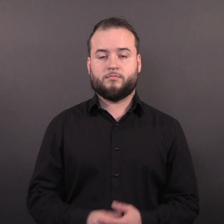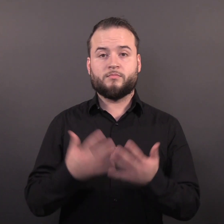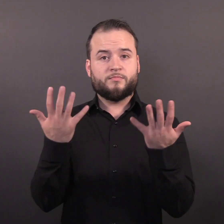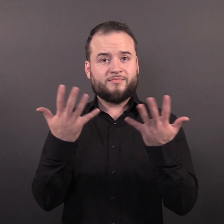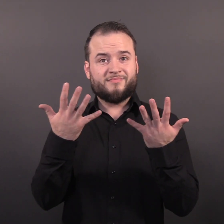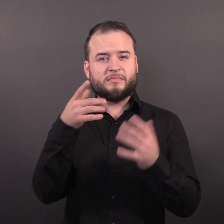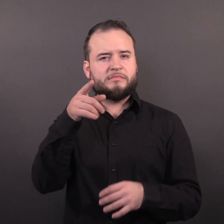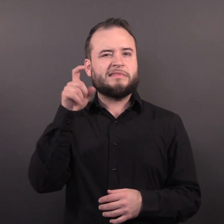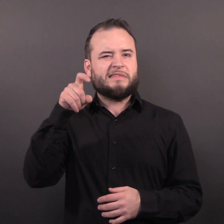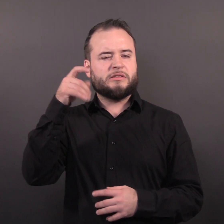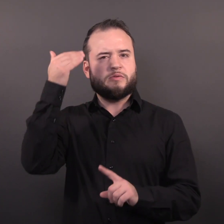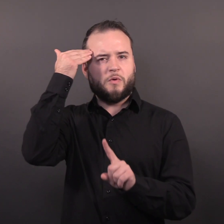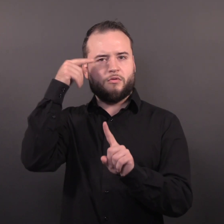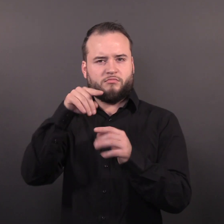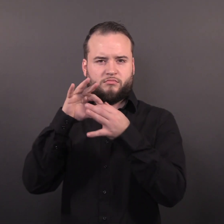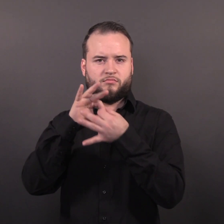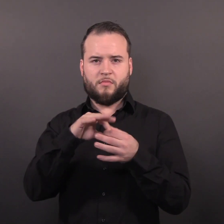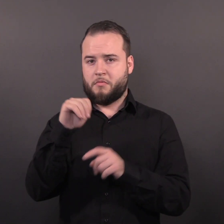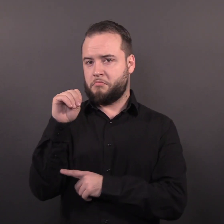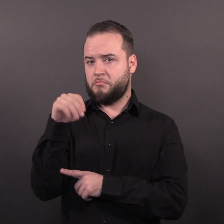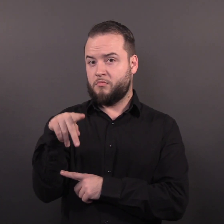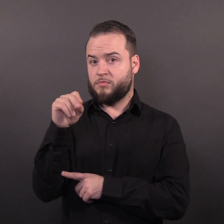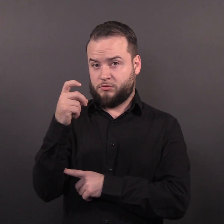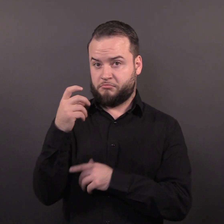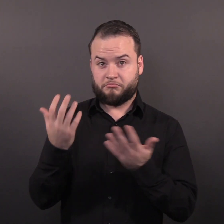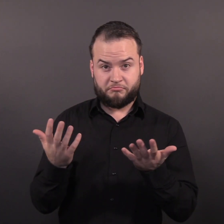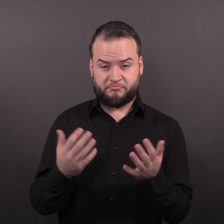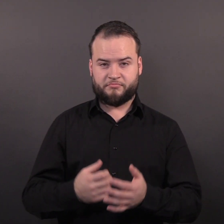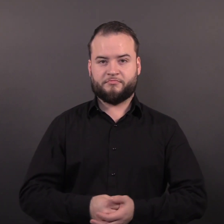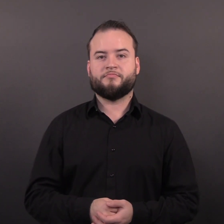What you need to know about monkeypox: Symptoms: